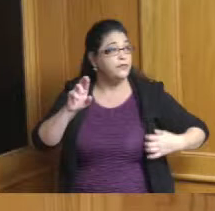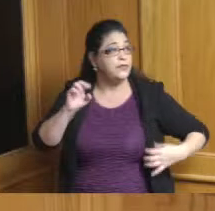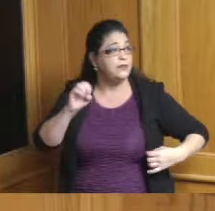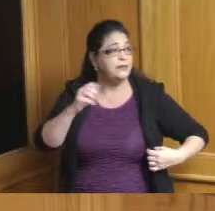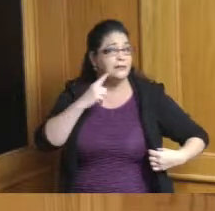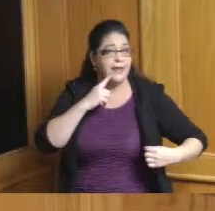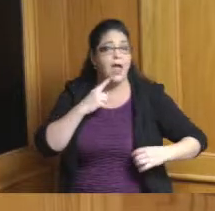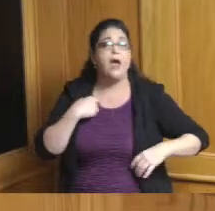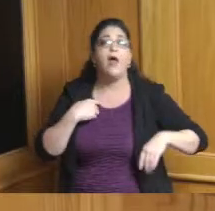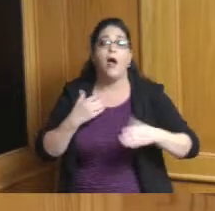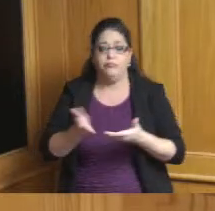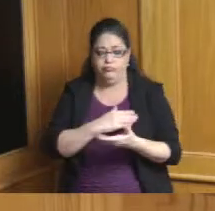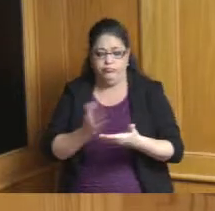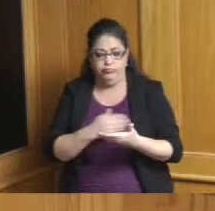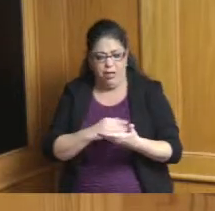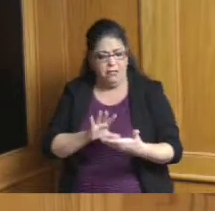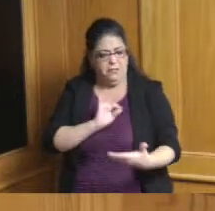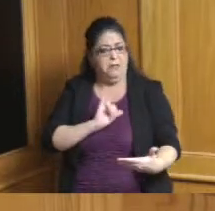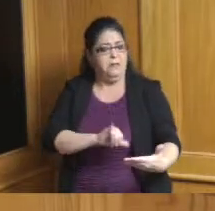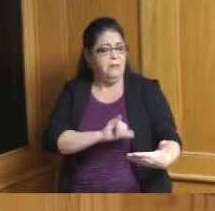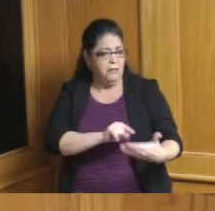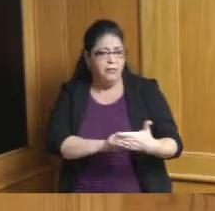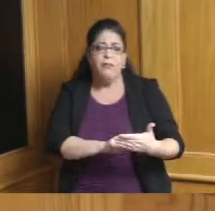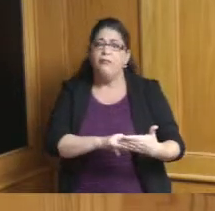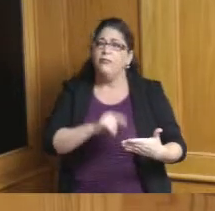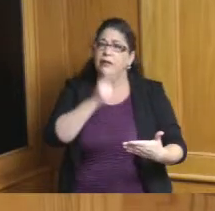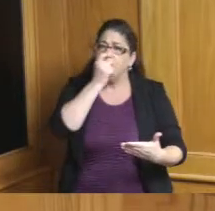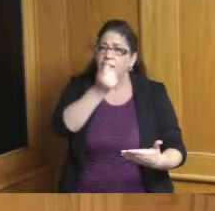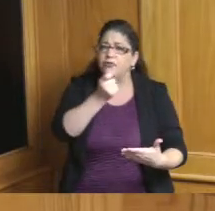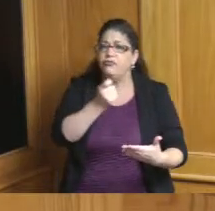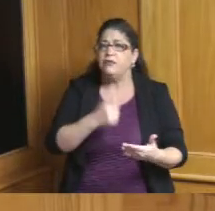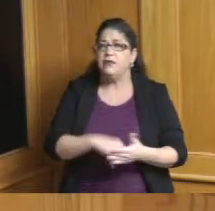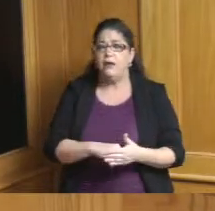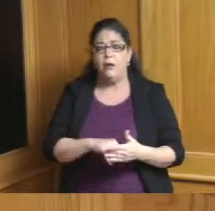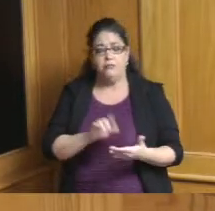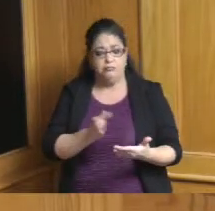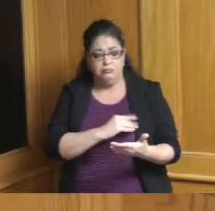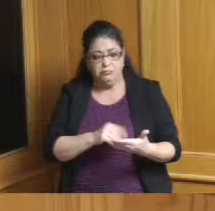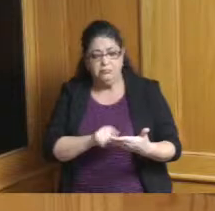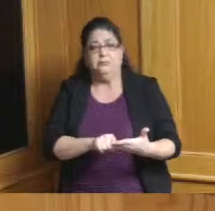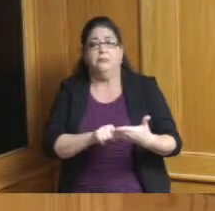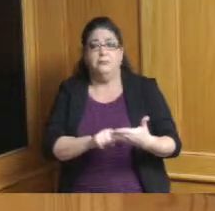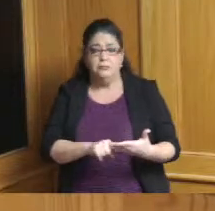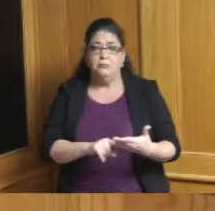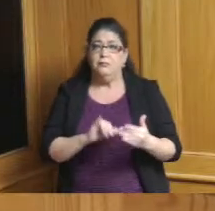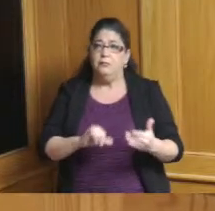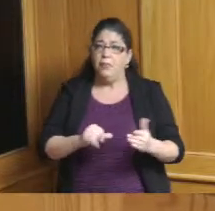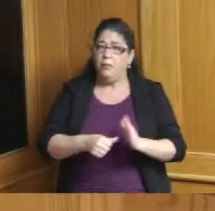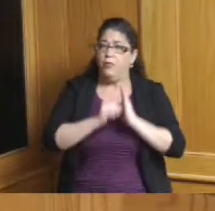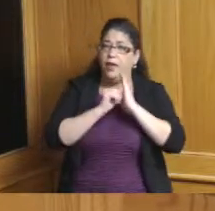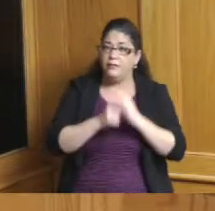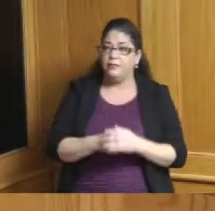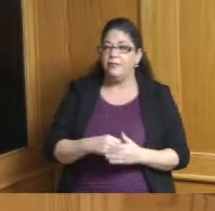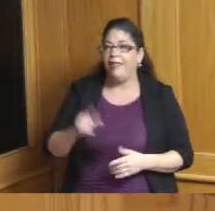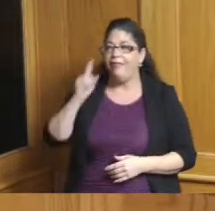and some of those things I do want to say that President Dumas I think is is certainly on point